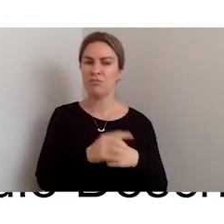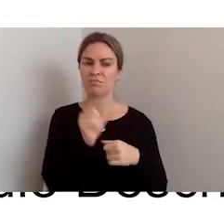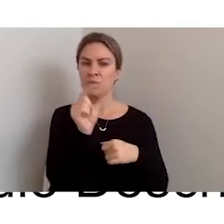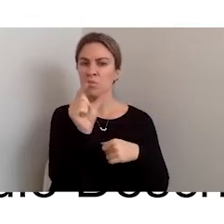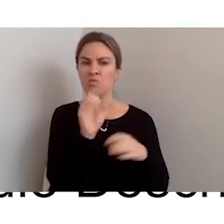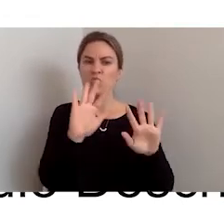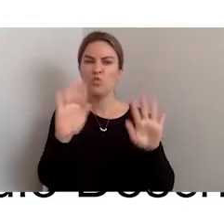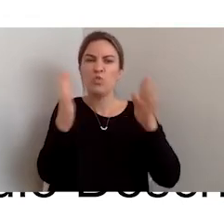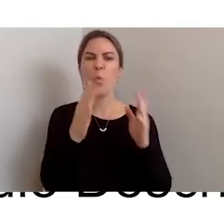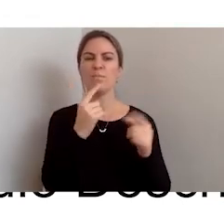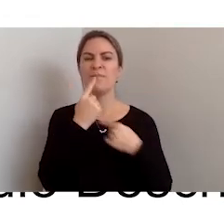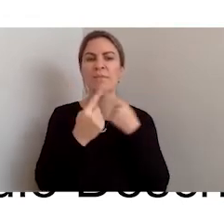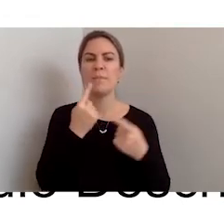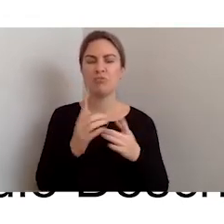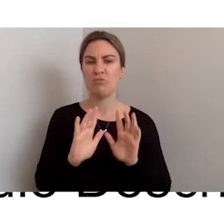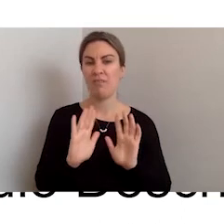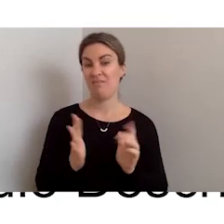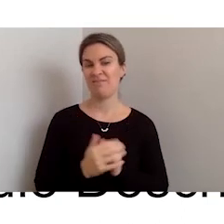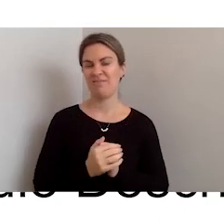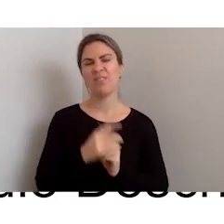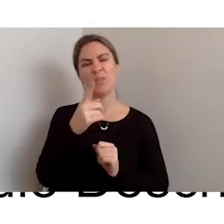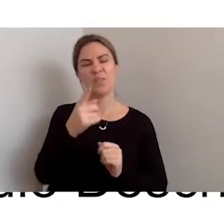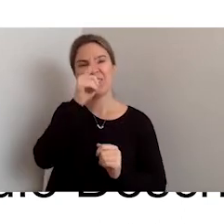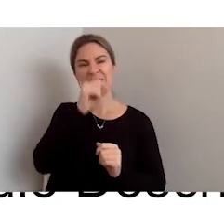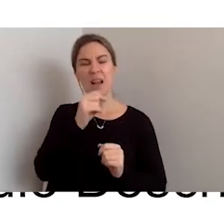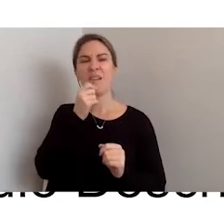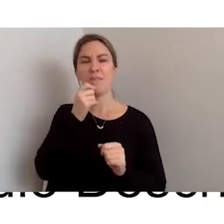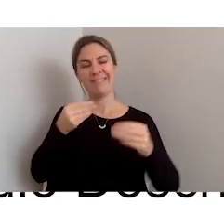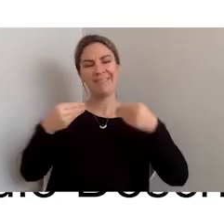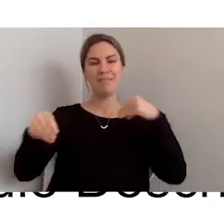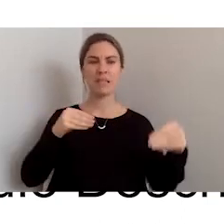to whether your description needs to be detailed or it just needs to be